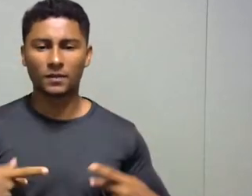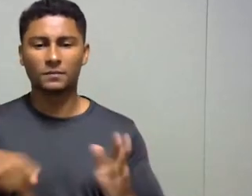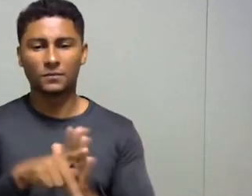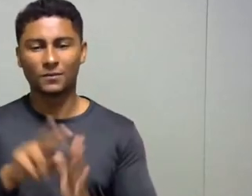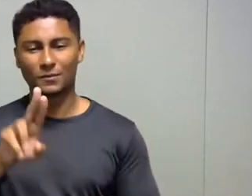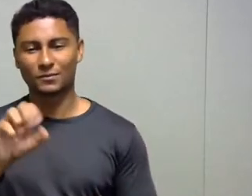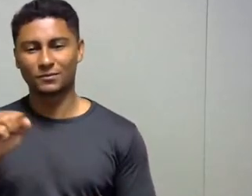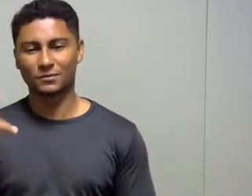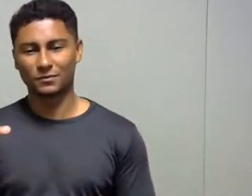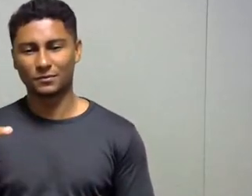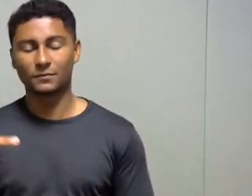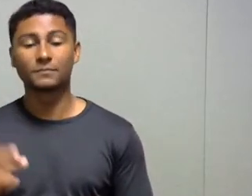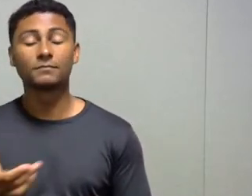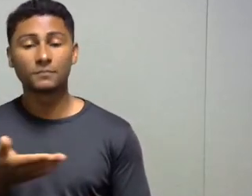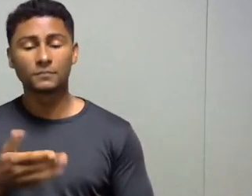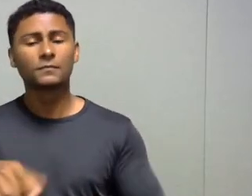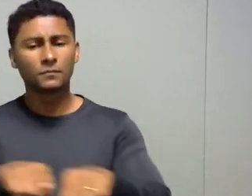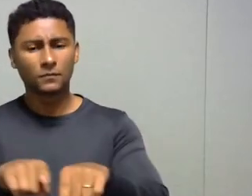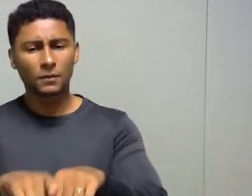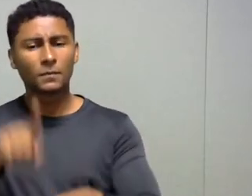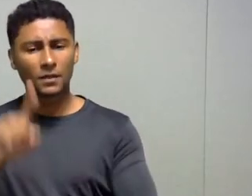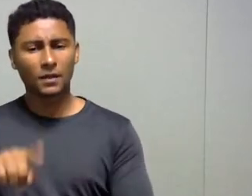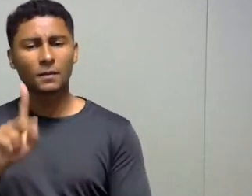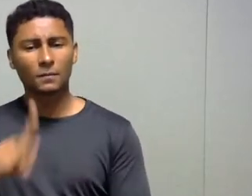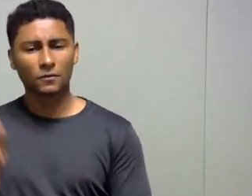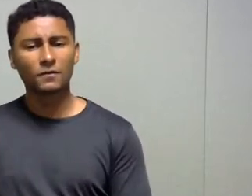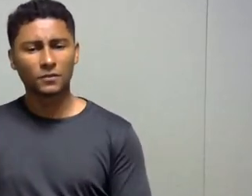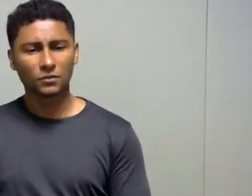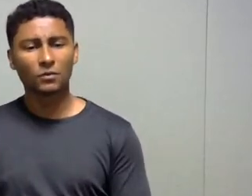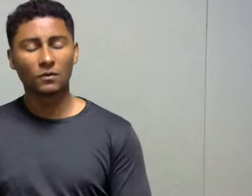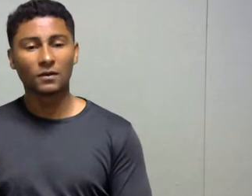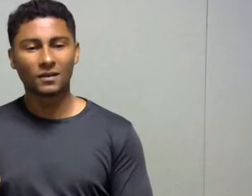He is a professor, advisor of the Leisure and Tourism undergraduate course